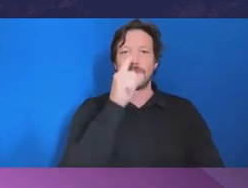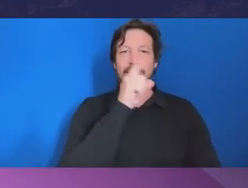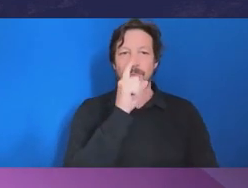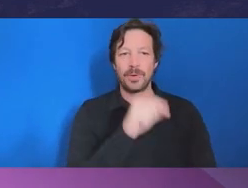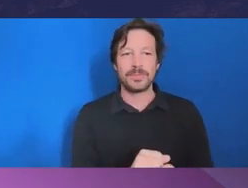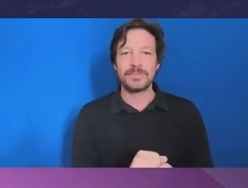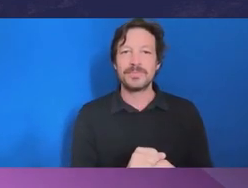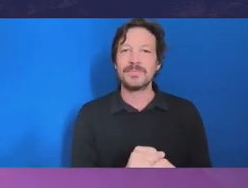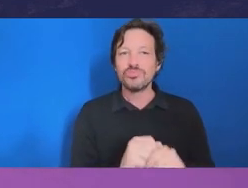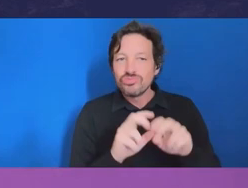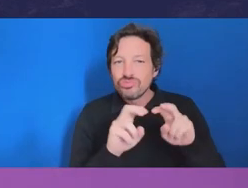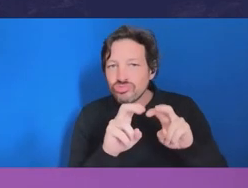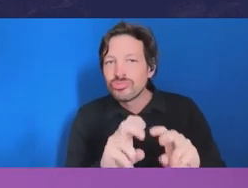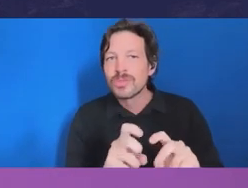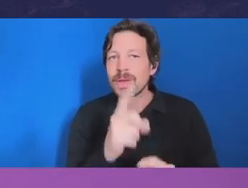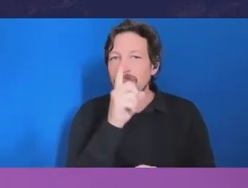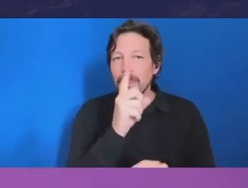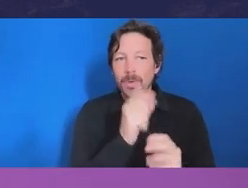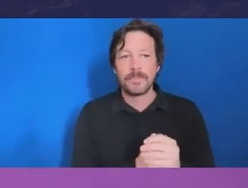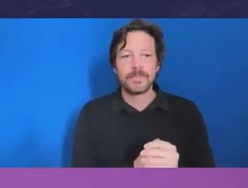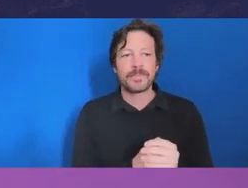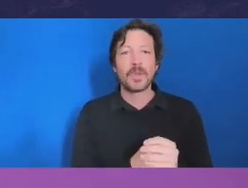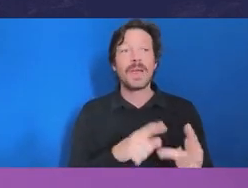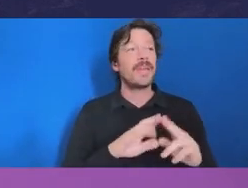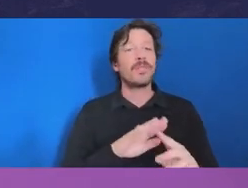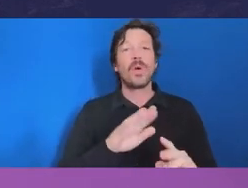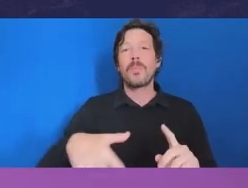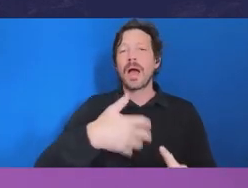So investigative backgrounds come from a large range of areas.